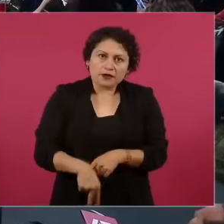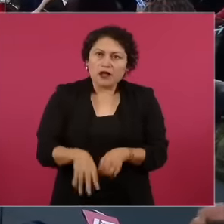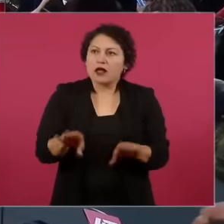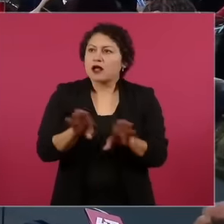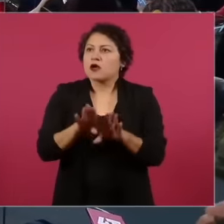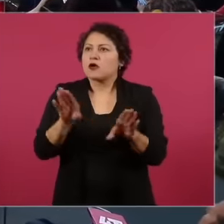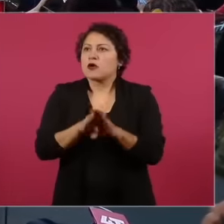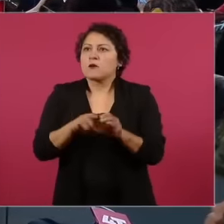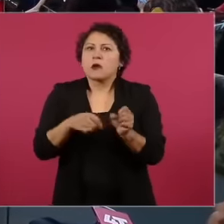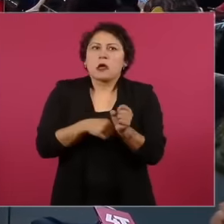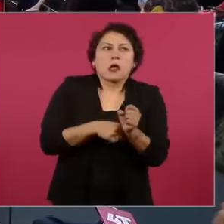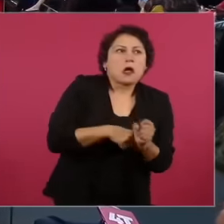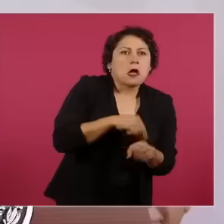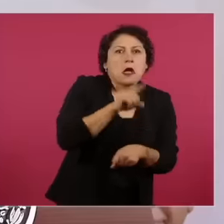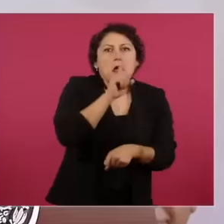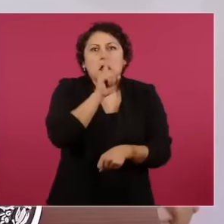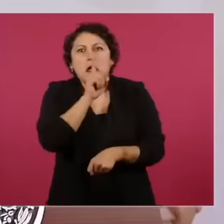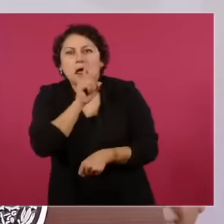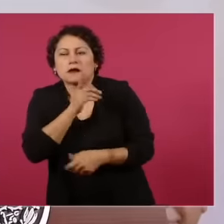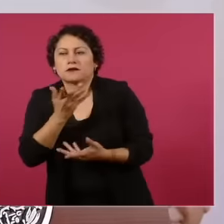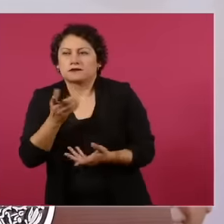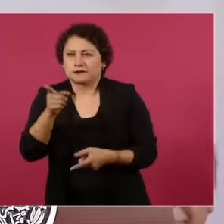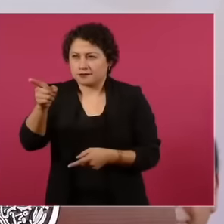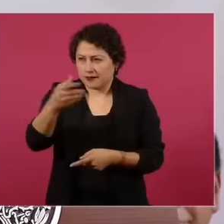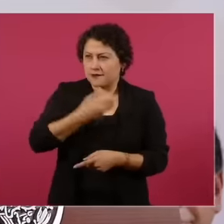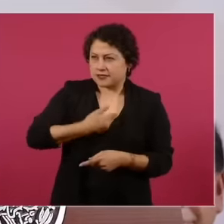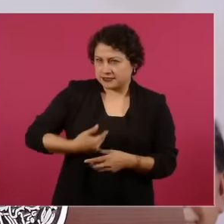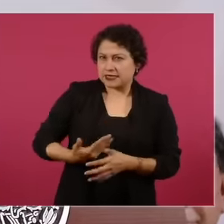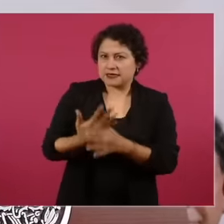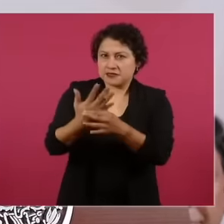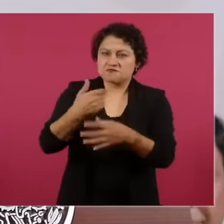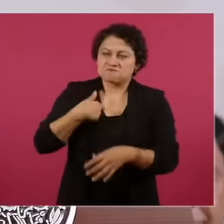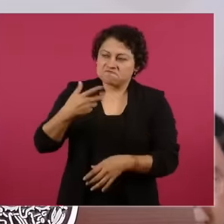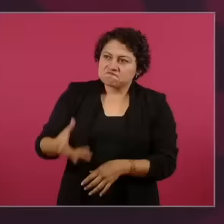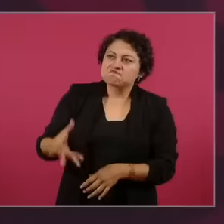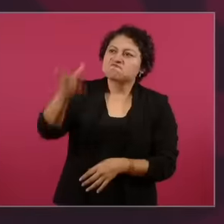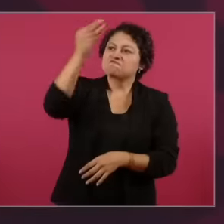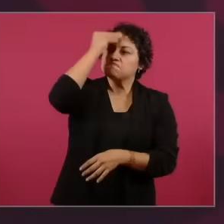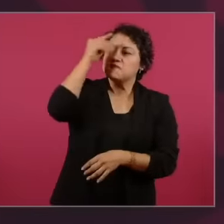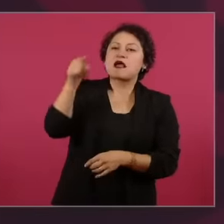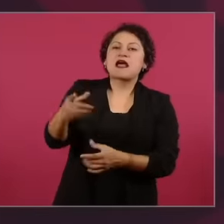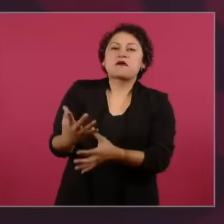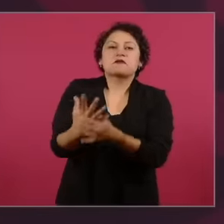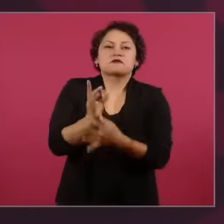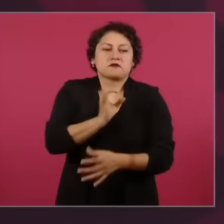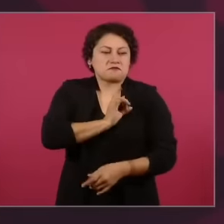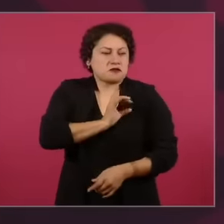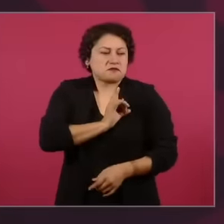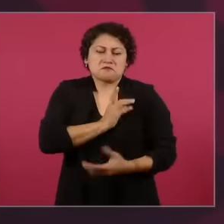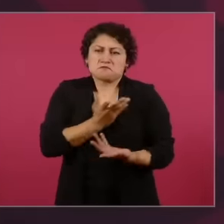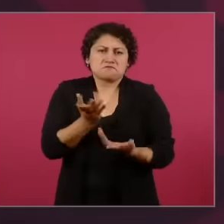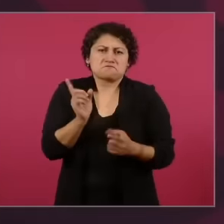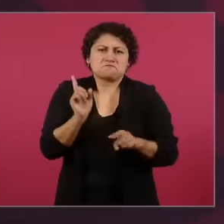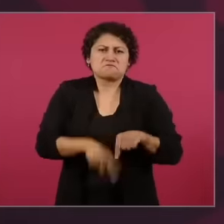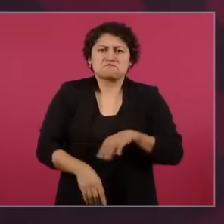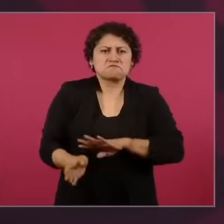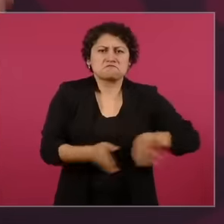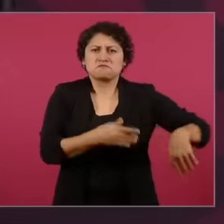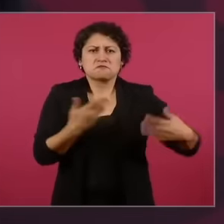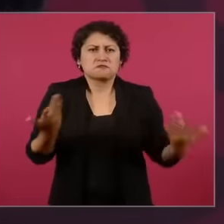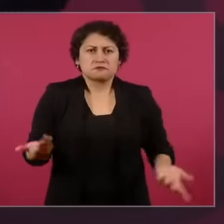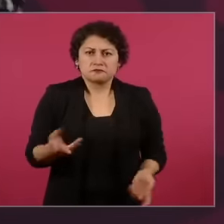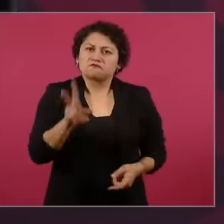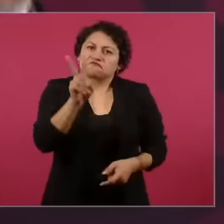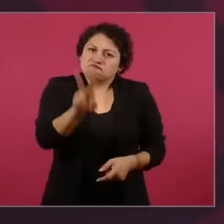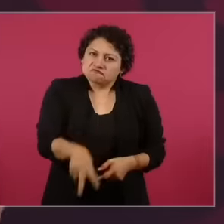fear of defining himself. Many criticized me because in some years I was critical, believing in this idea of